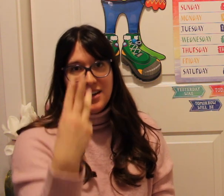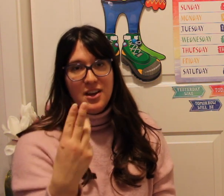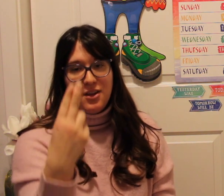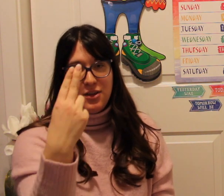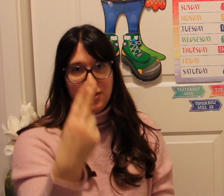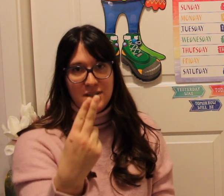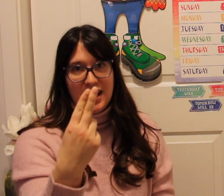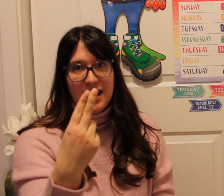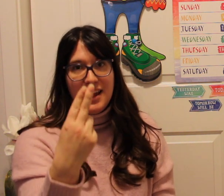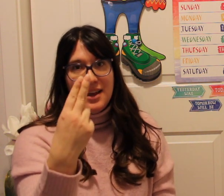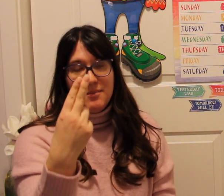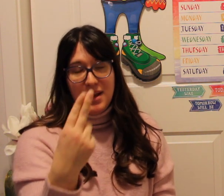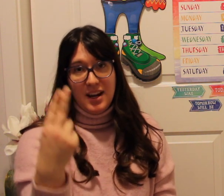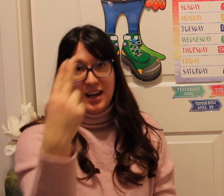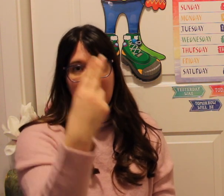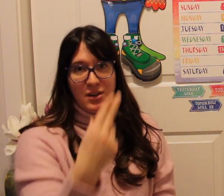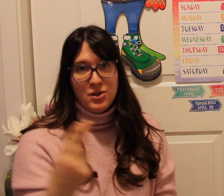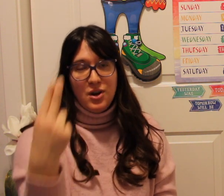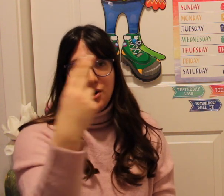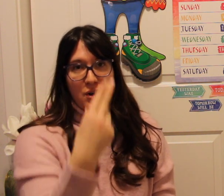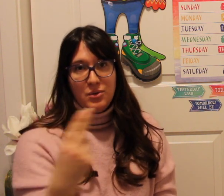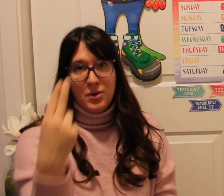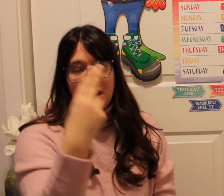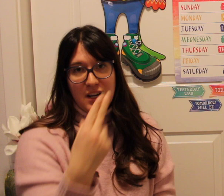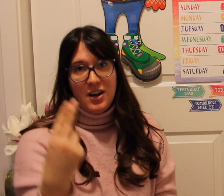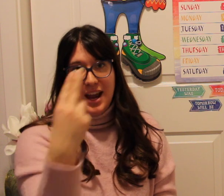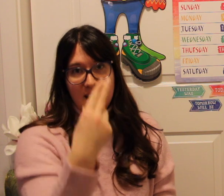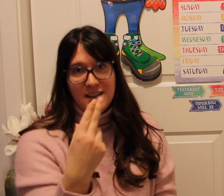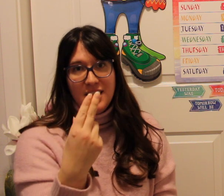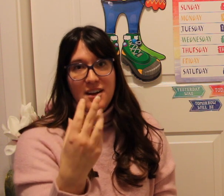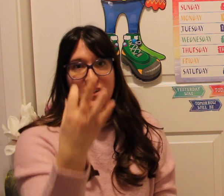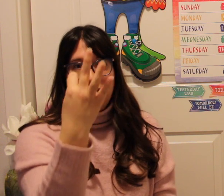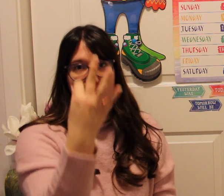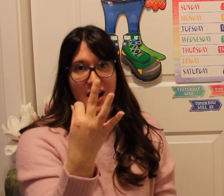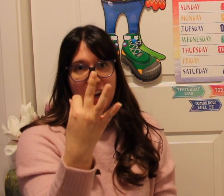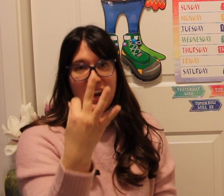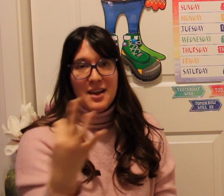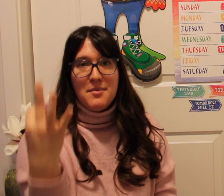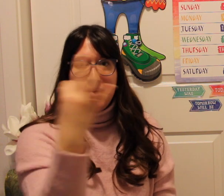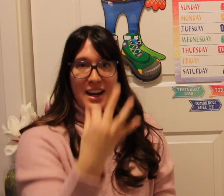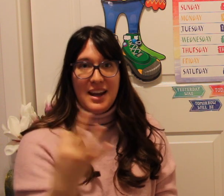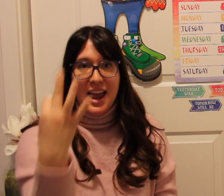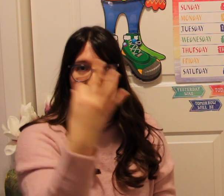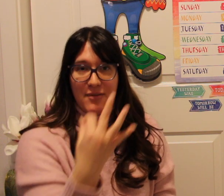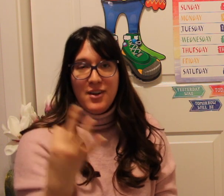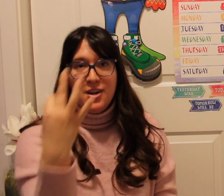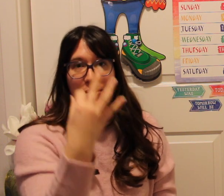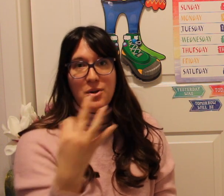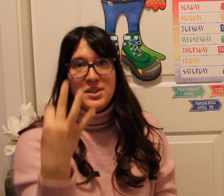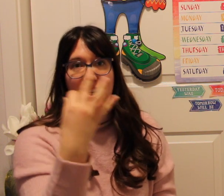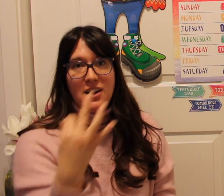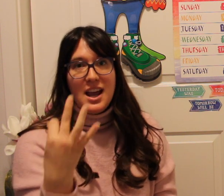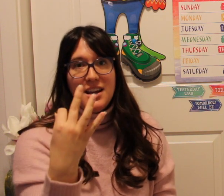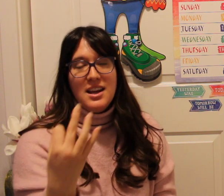Thursday make an "H" rotate your hand Friday make an F rotate your hand and